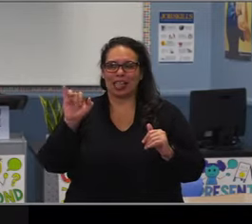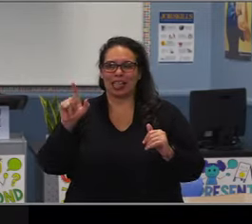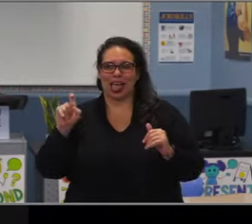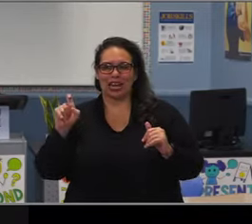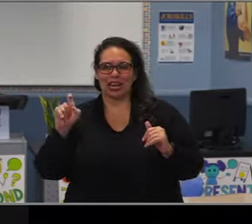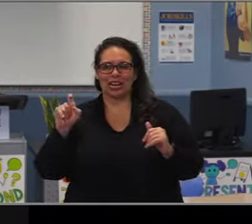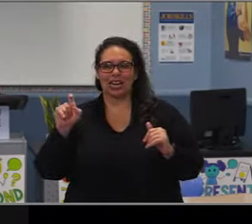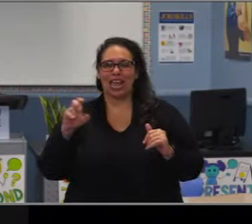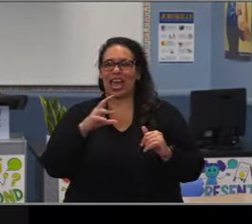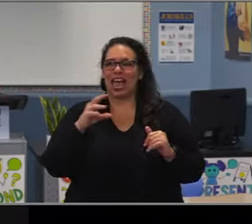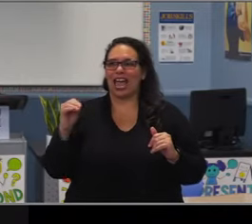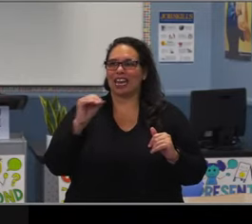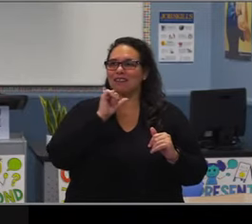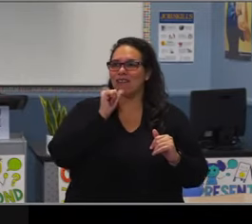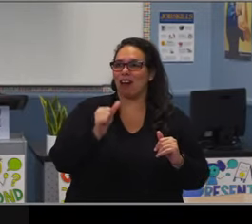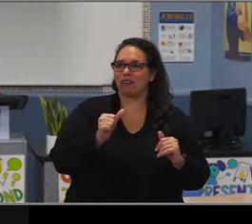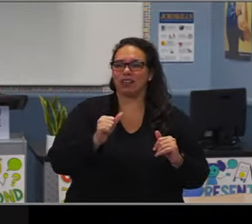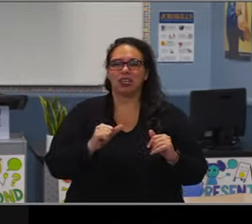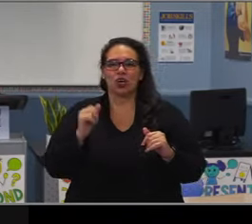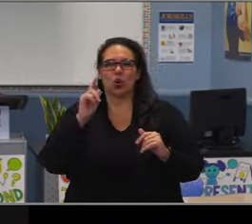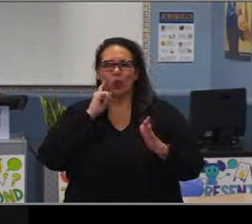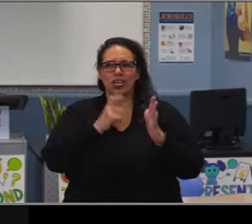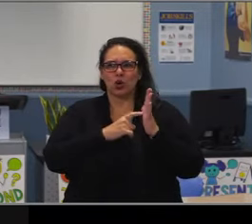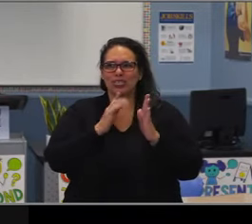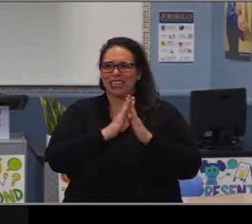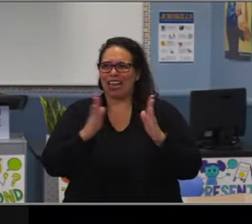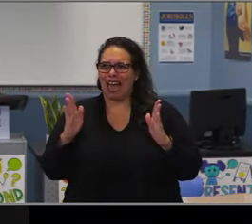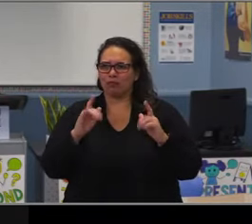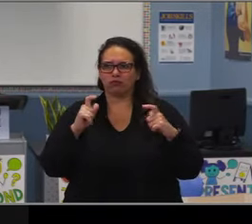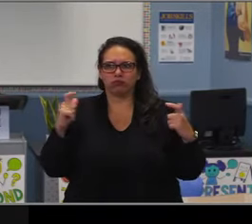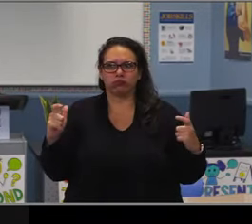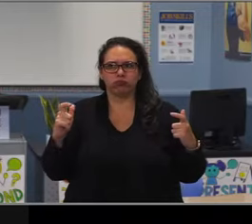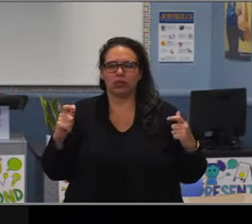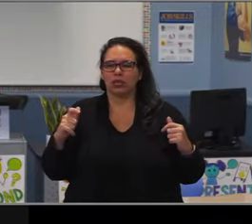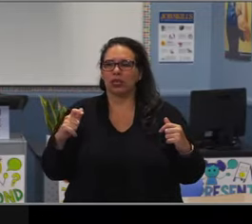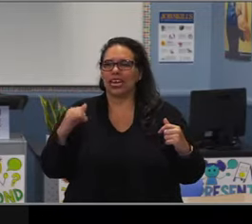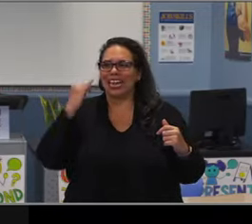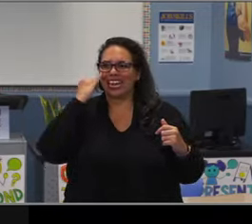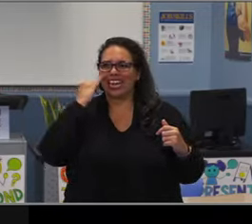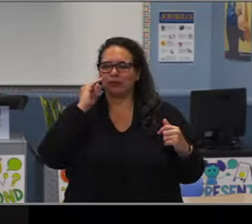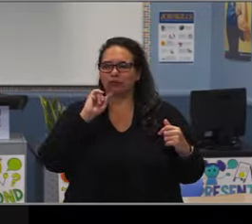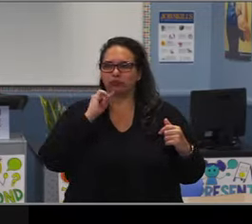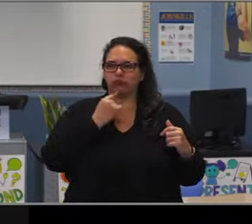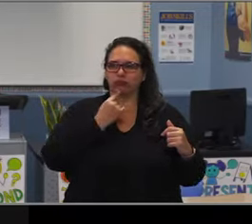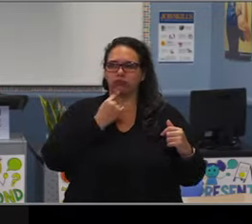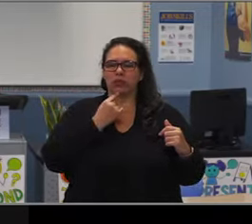So let's look at high school. So high school is the first time we start to see a little bit of a change in the attendance pattern, right?